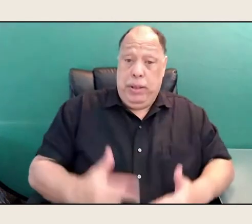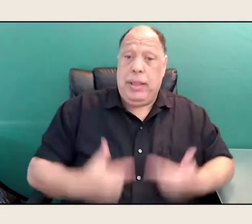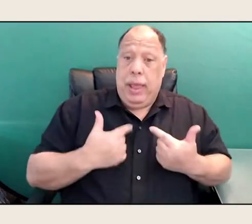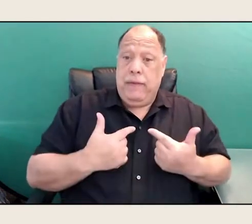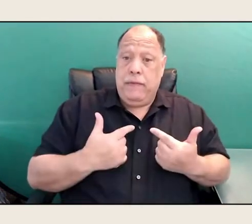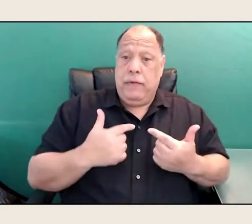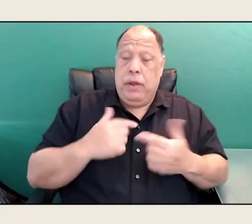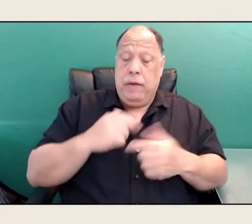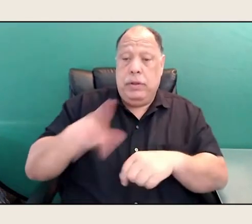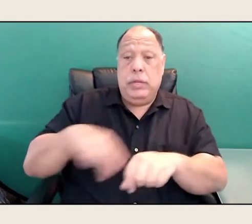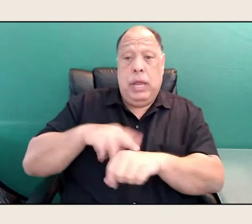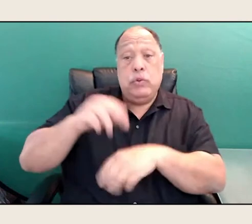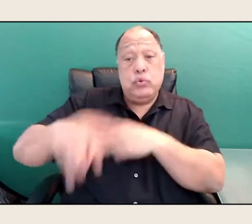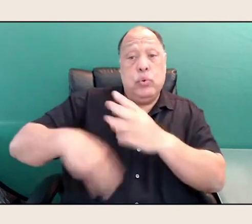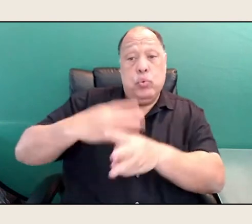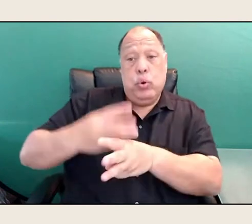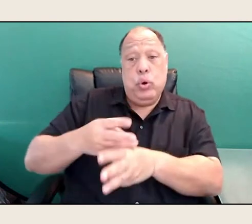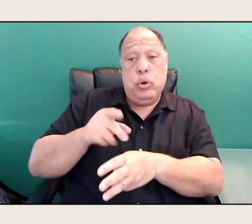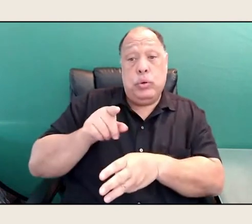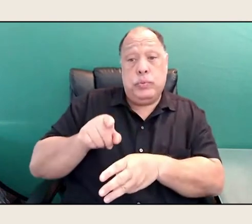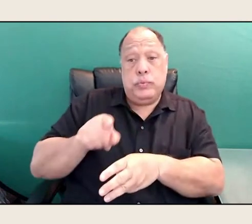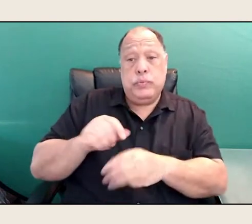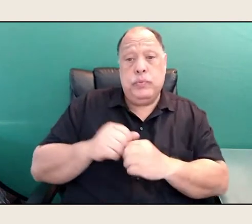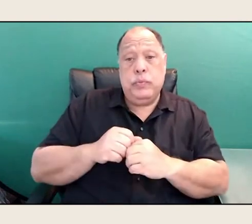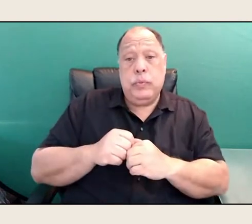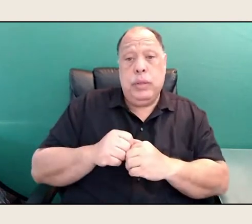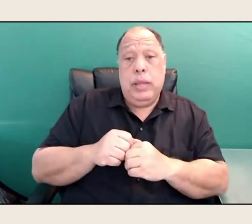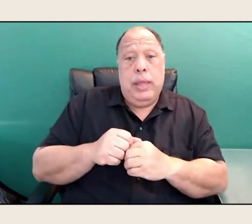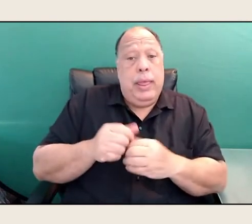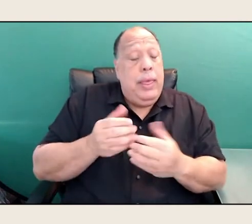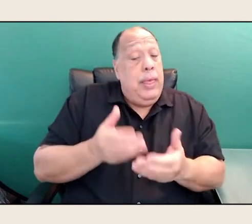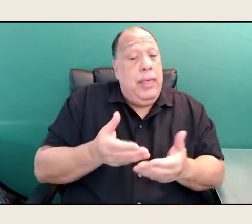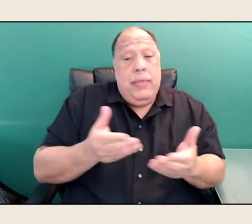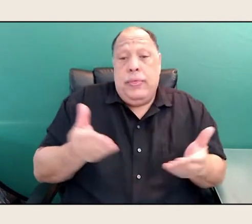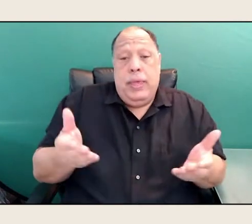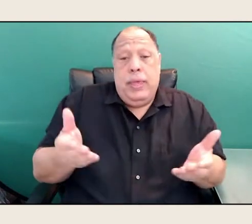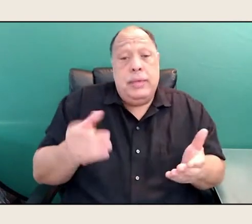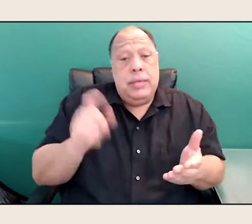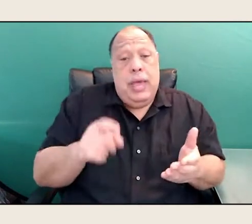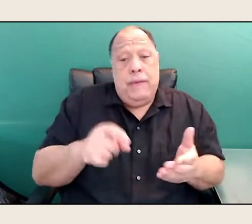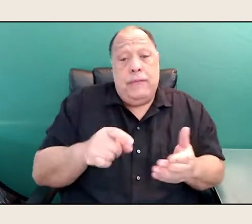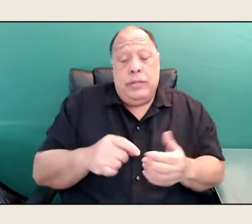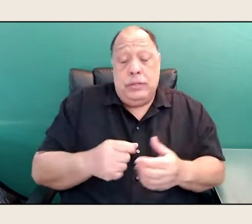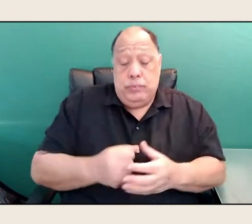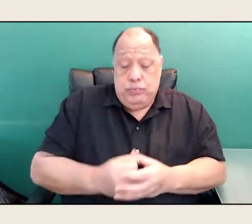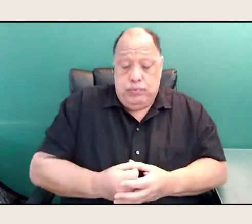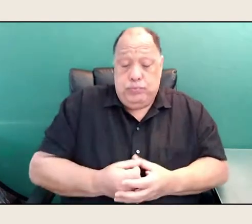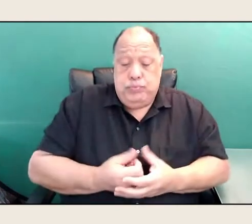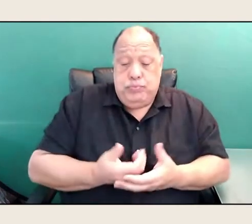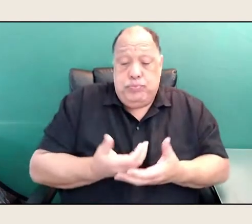and things just have to gestate. And there are different periods of time,